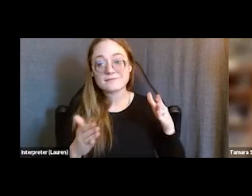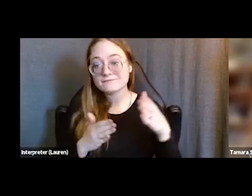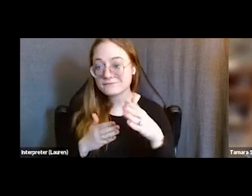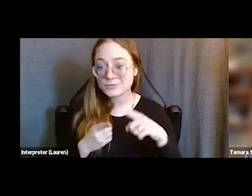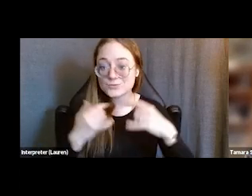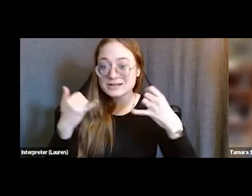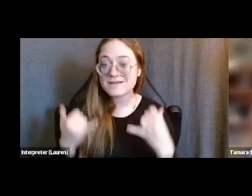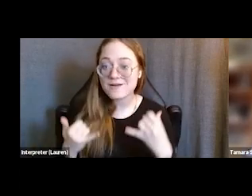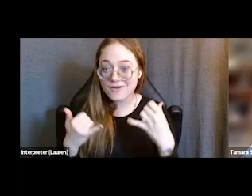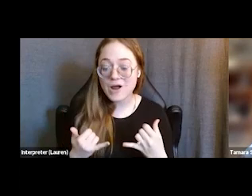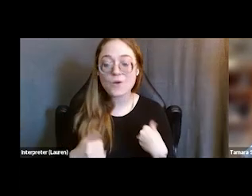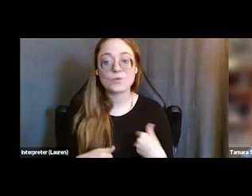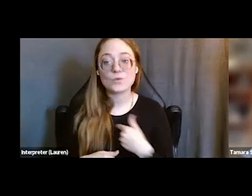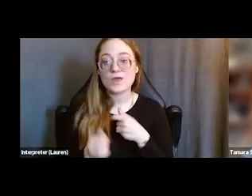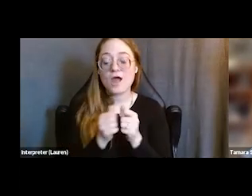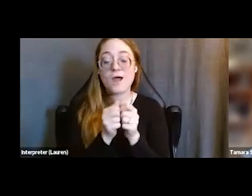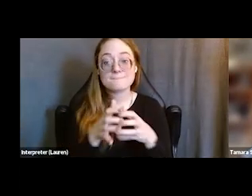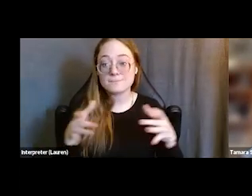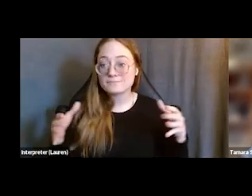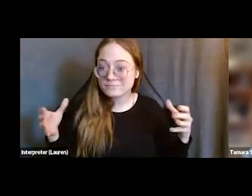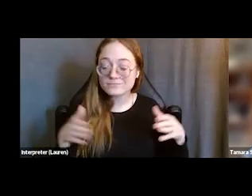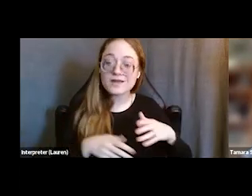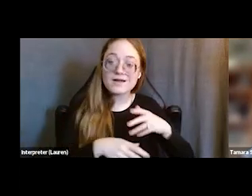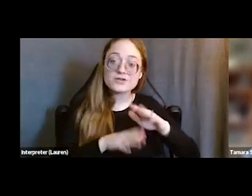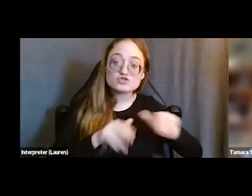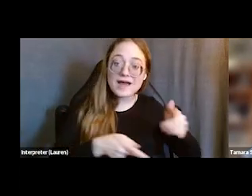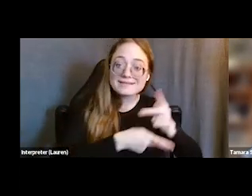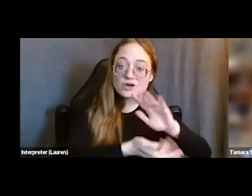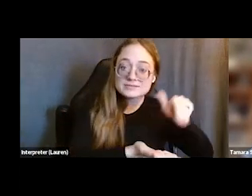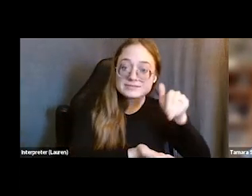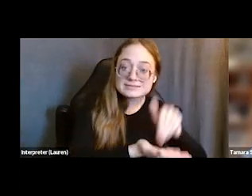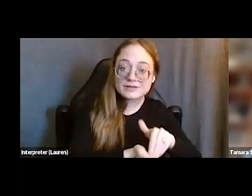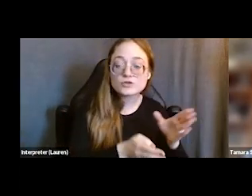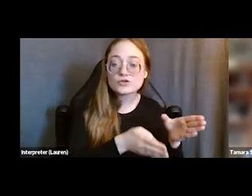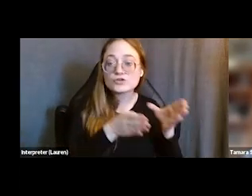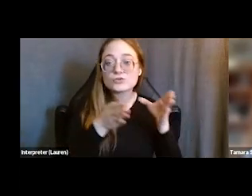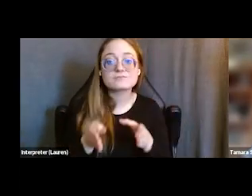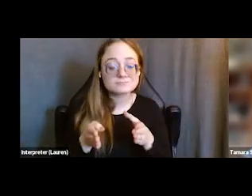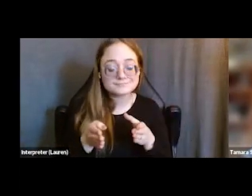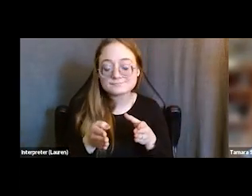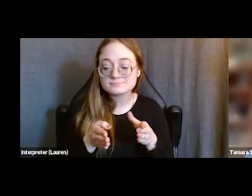we really have expanded to a childcare center. We now have expanded services to pre-release.